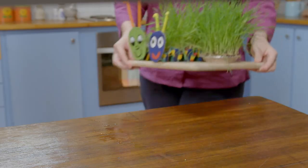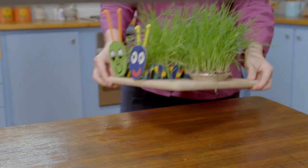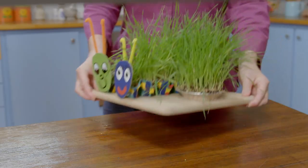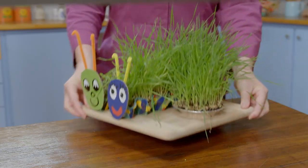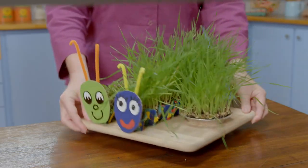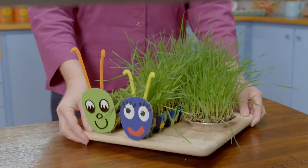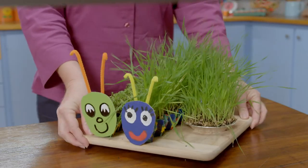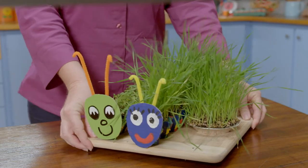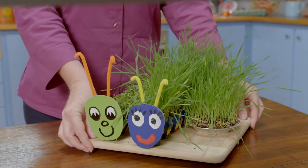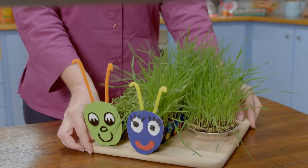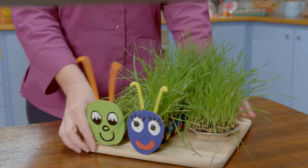Wow!